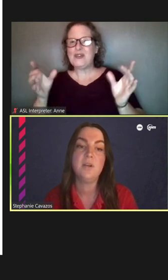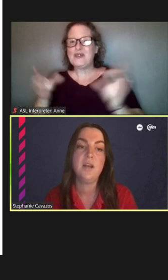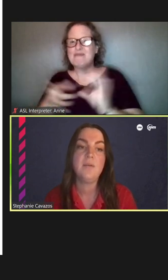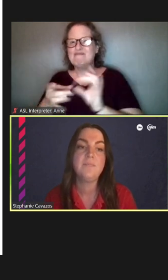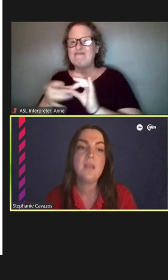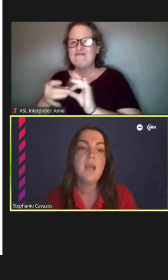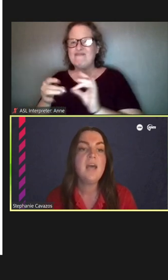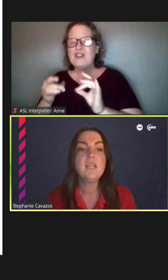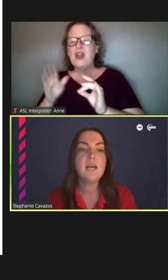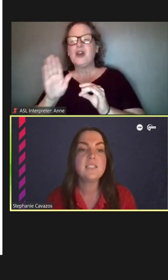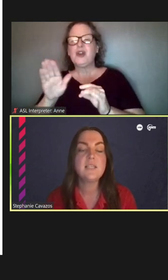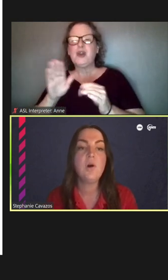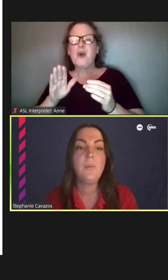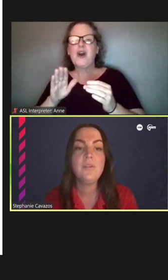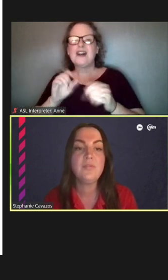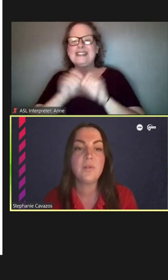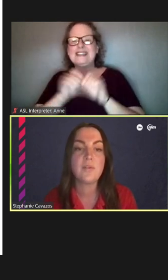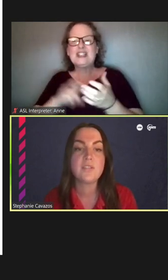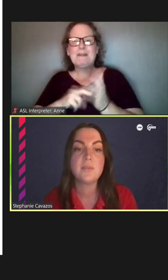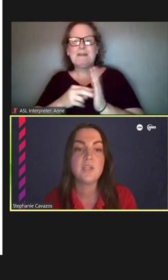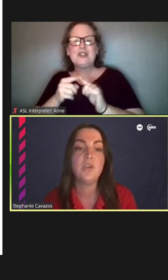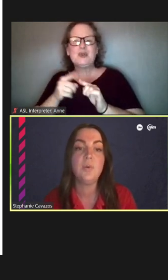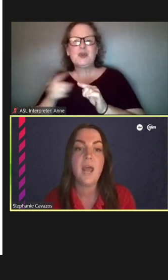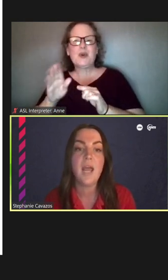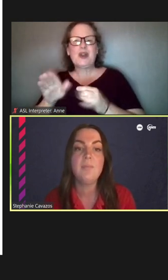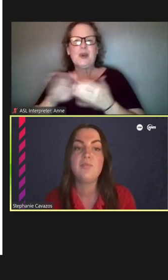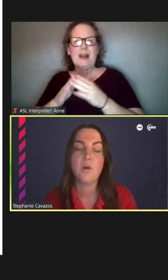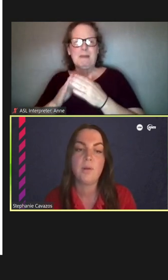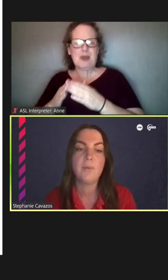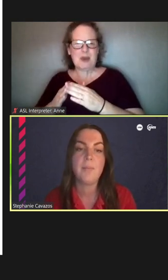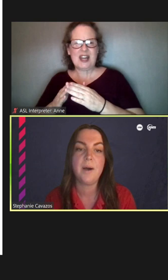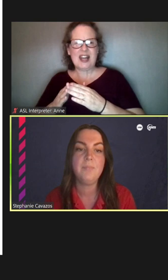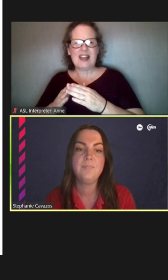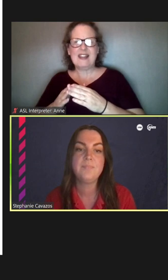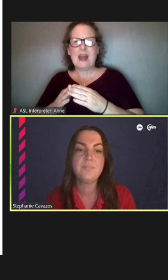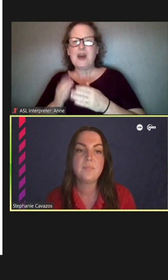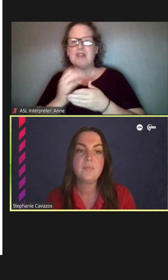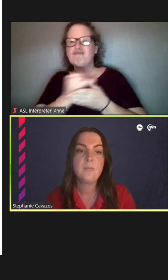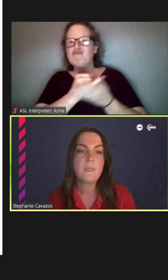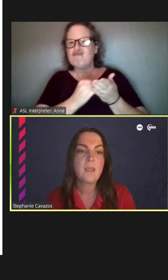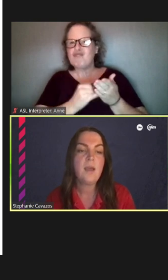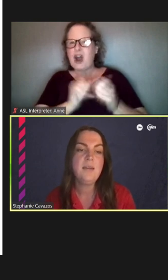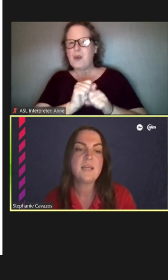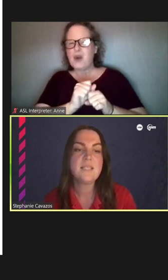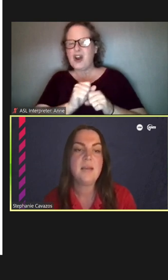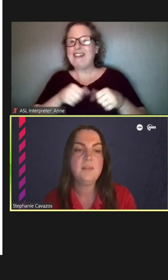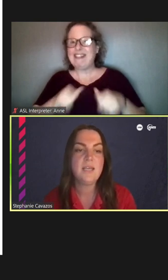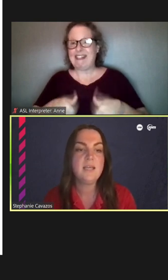community, and then lastly, we'll open the floor for some Q&A before we wrap up. Okay, next slide please.